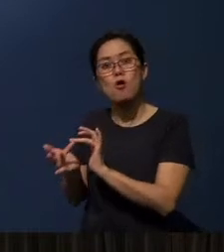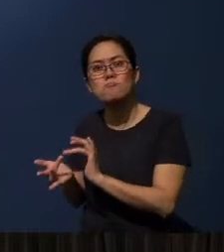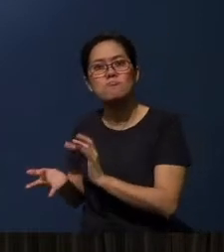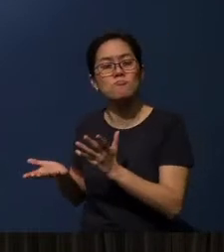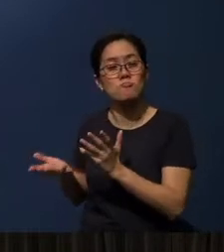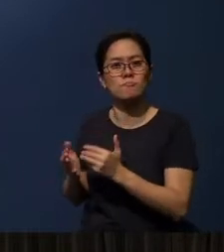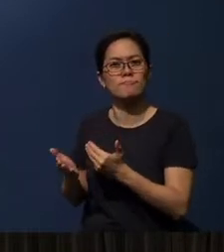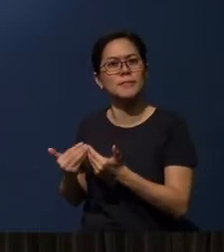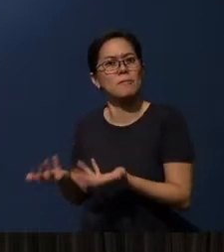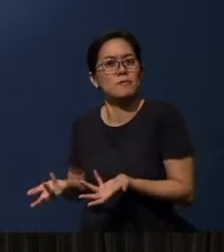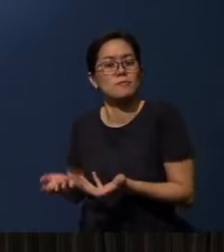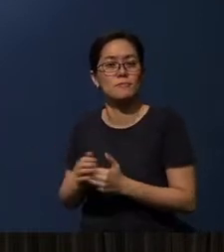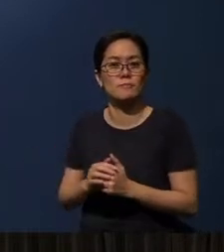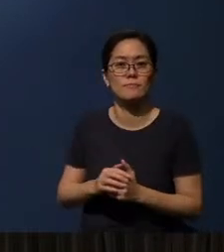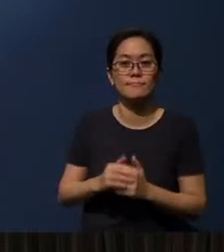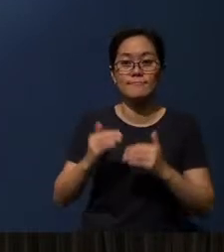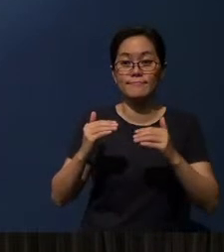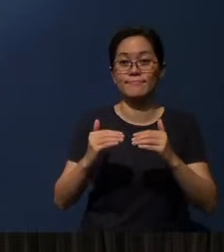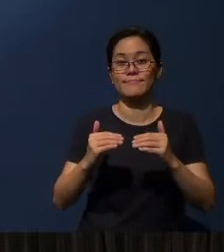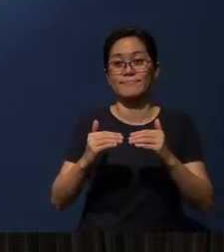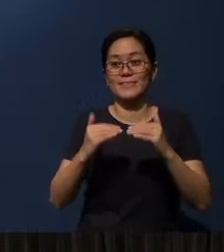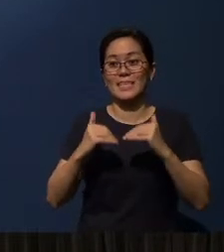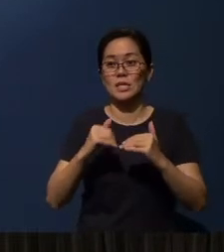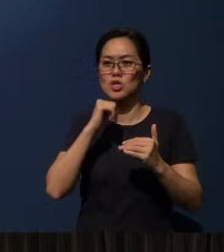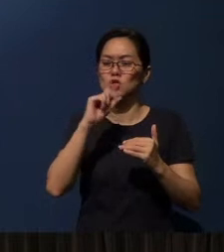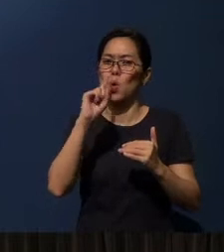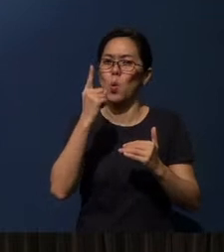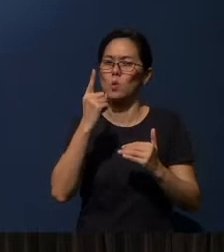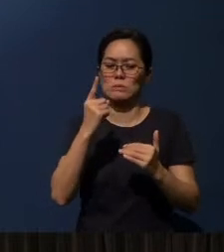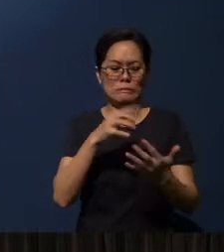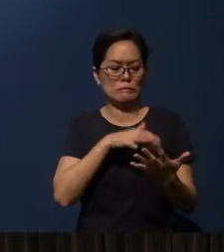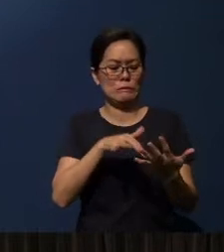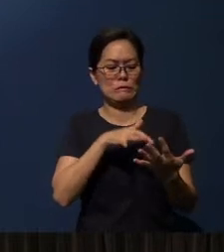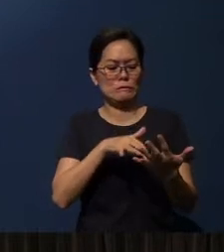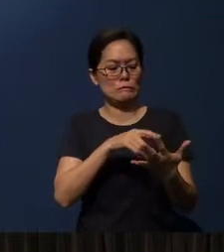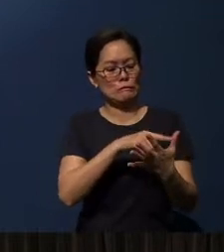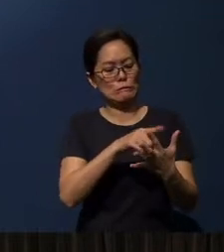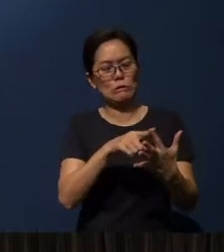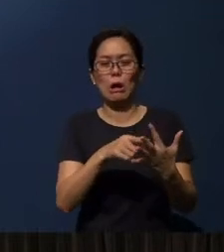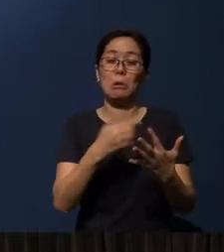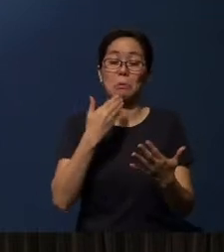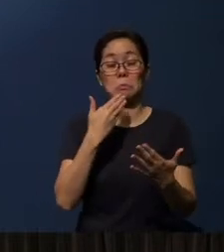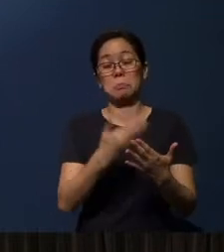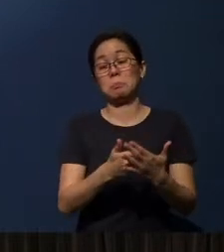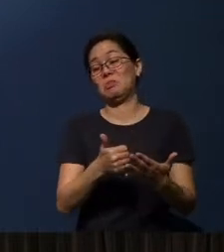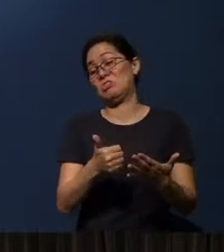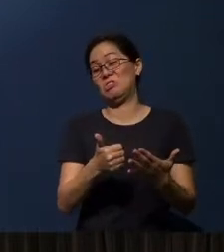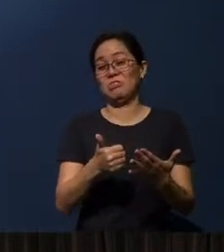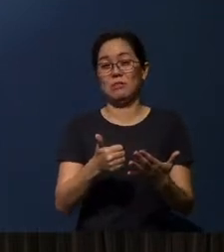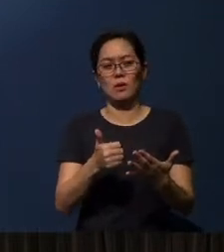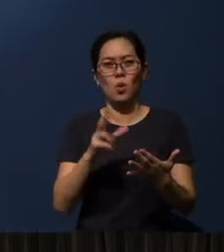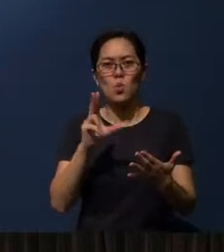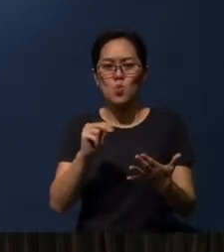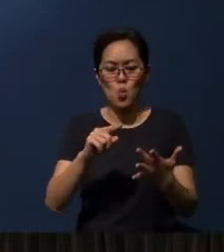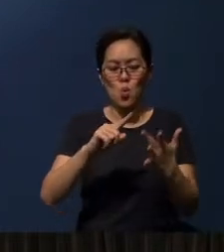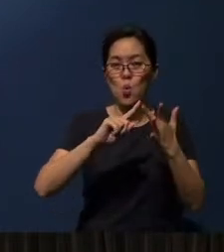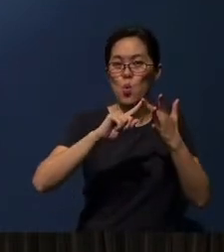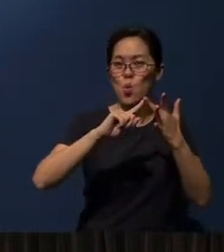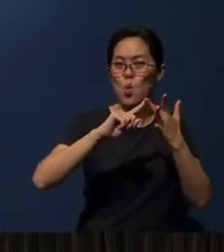And the next thing is, but you don't just study and say that’s very good. I think we need to “Remember”.